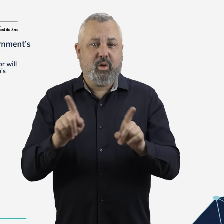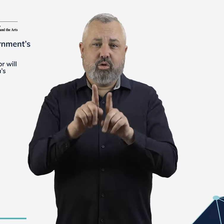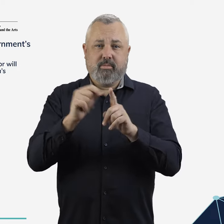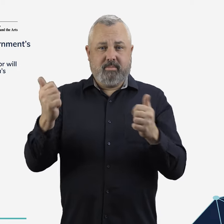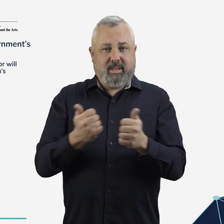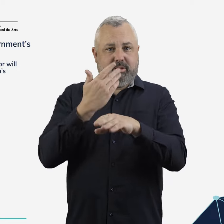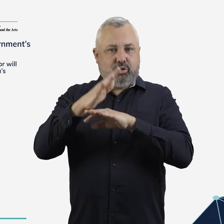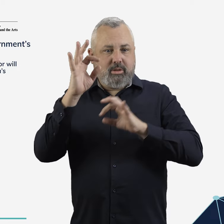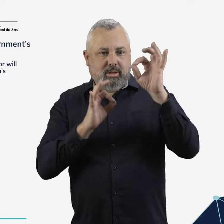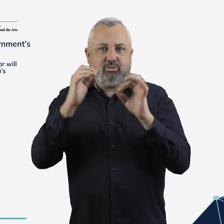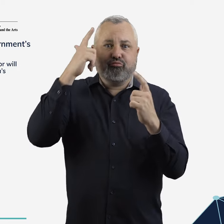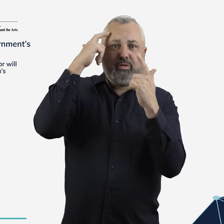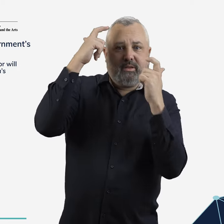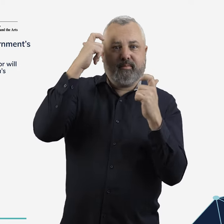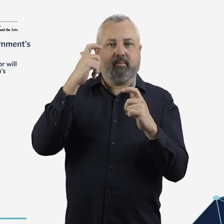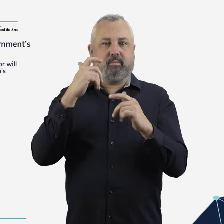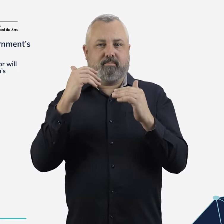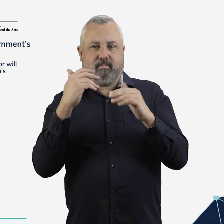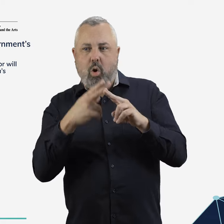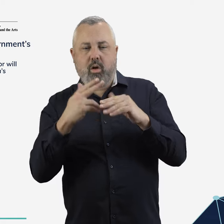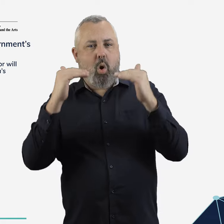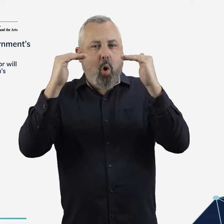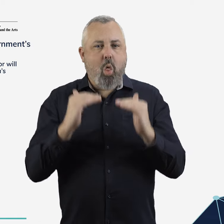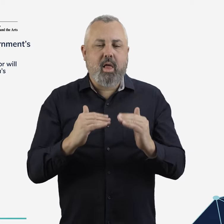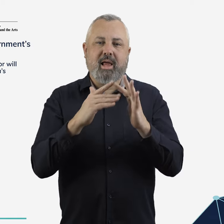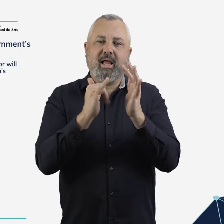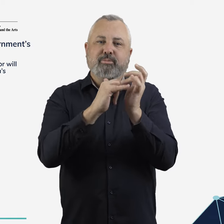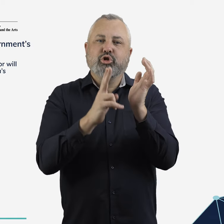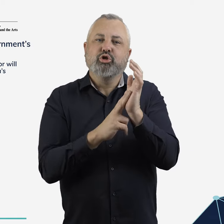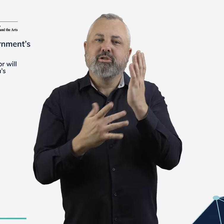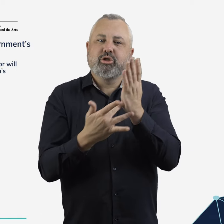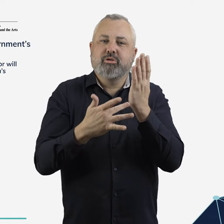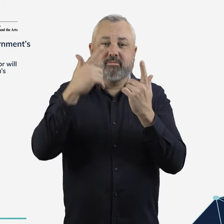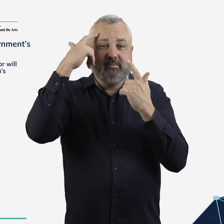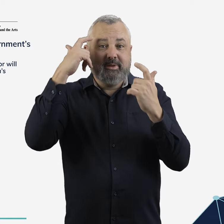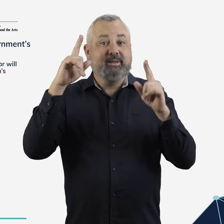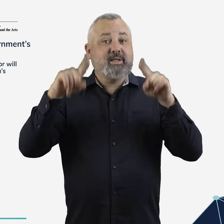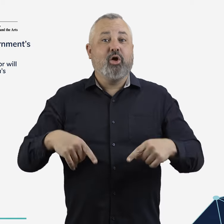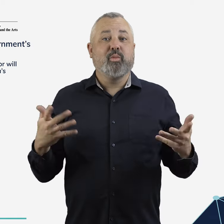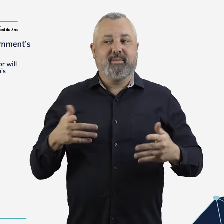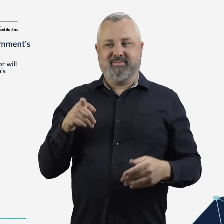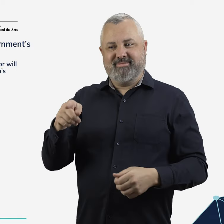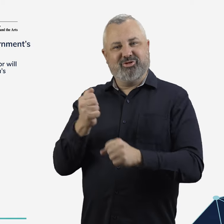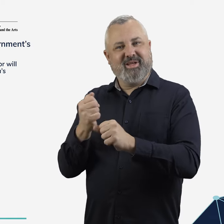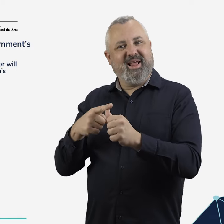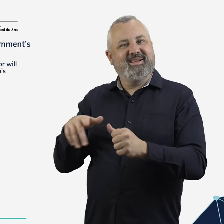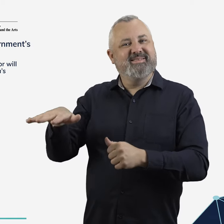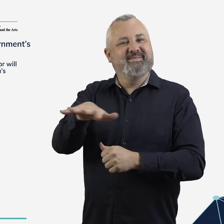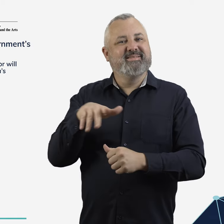As well as training aviation professionals, GA businesses design and manufacture new aviation